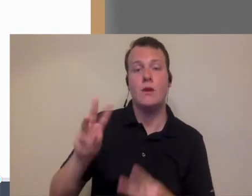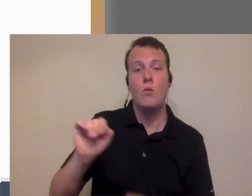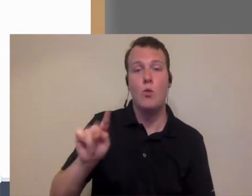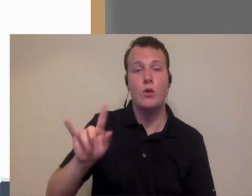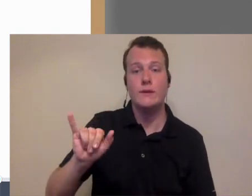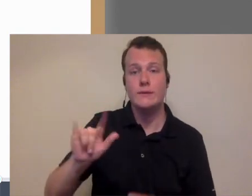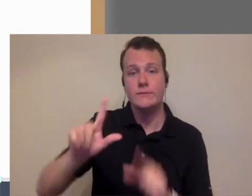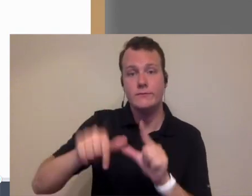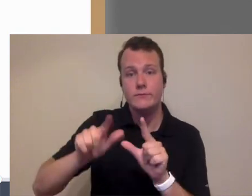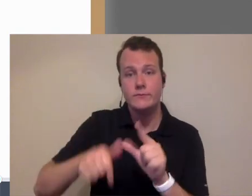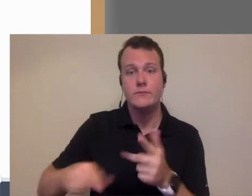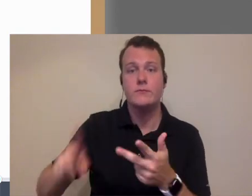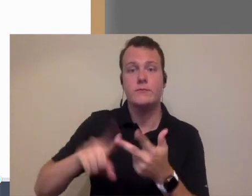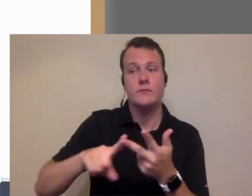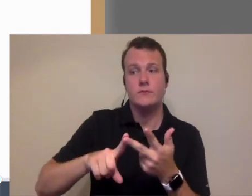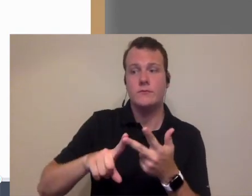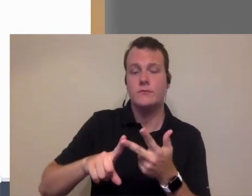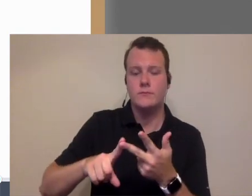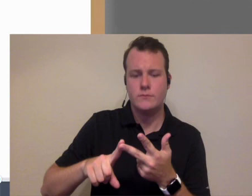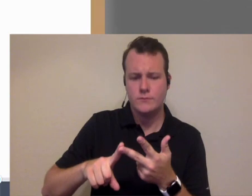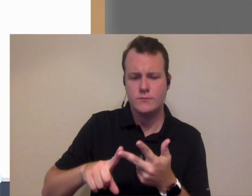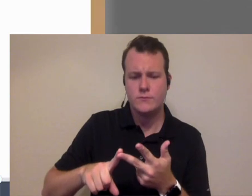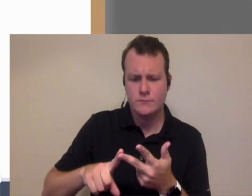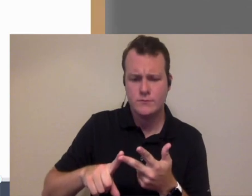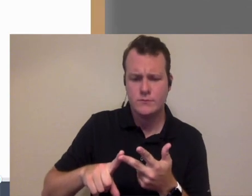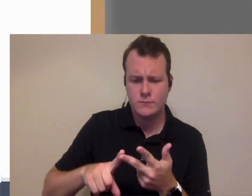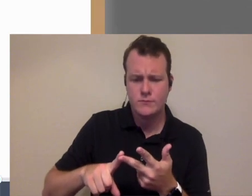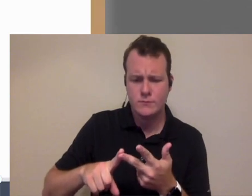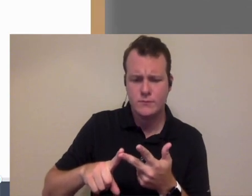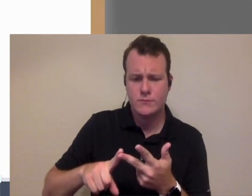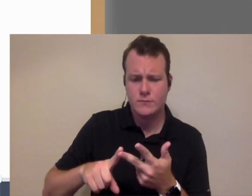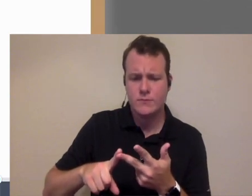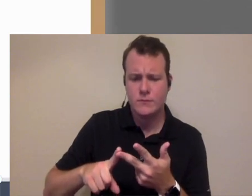warranty expiration if their tests have not treated patients you know send those